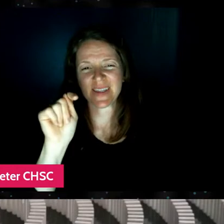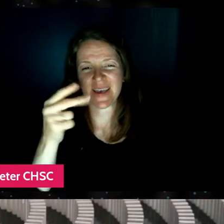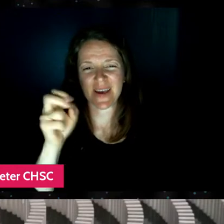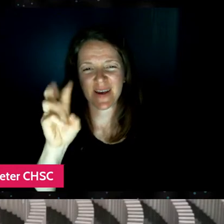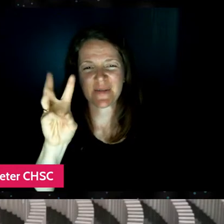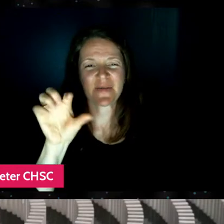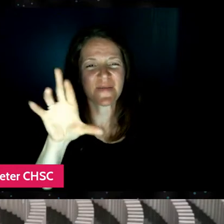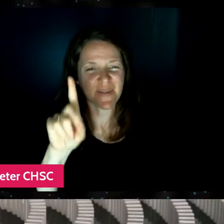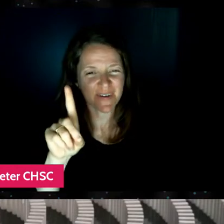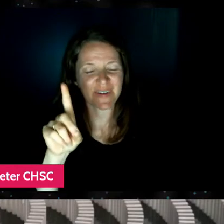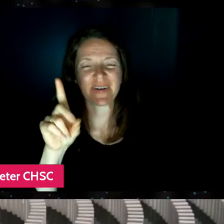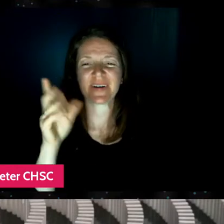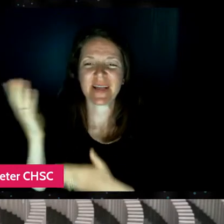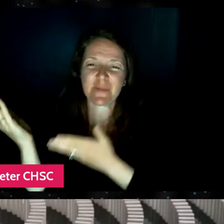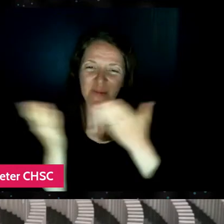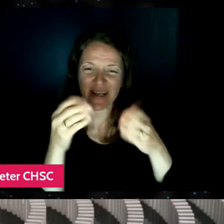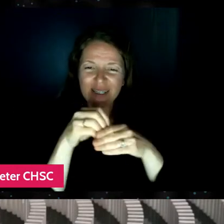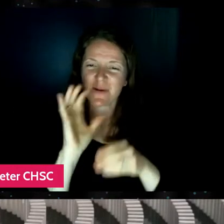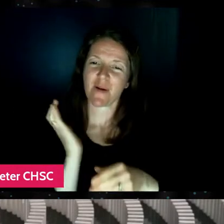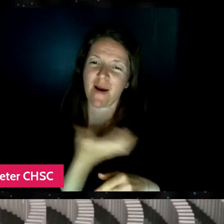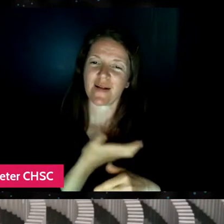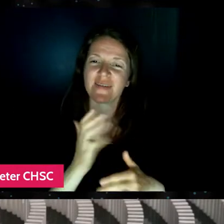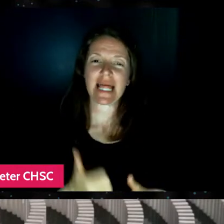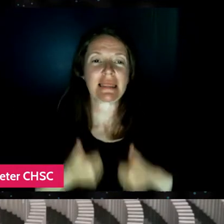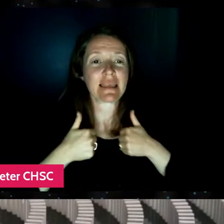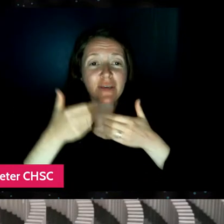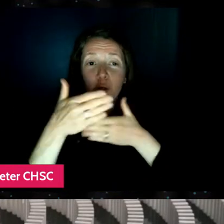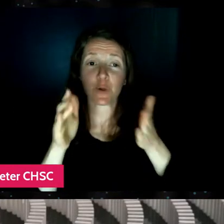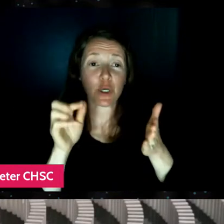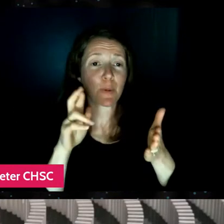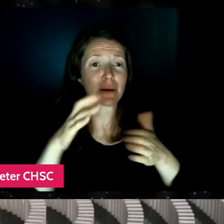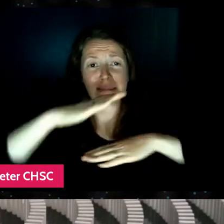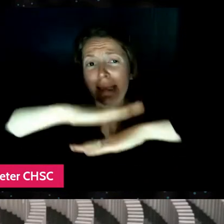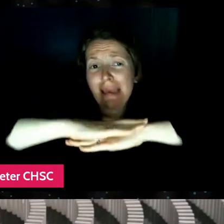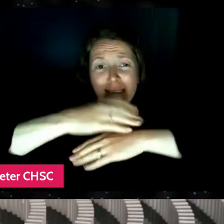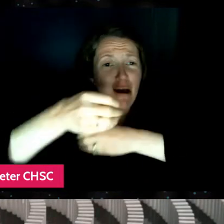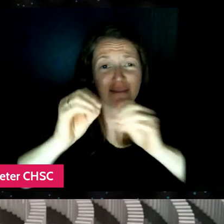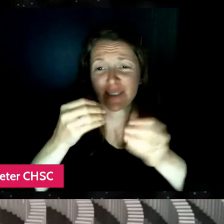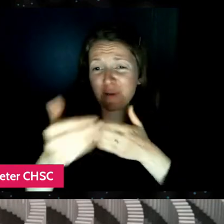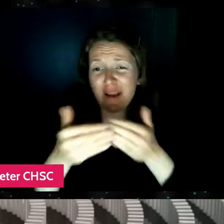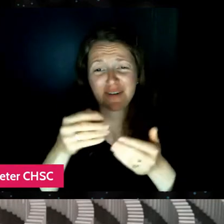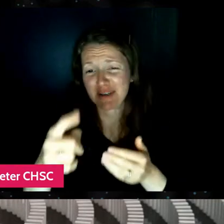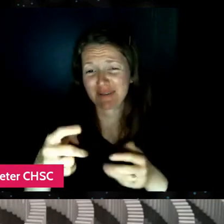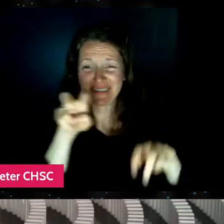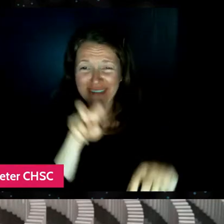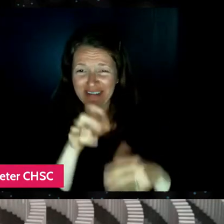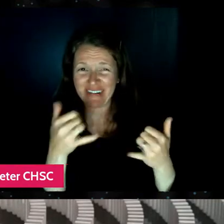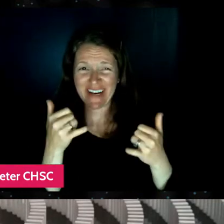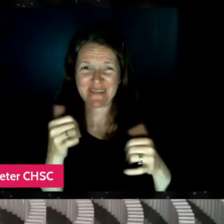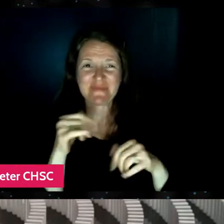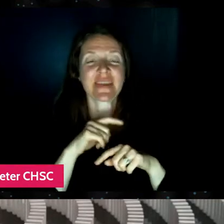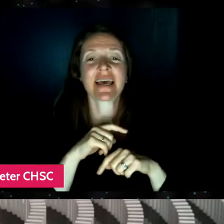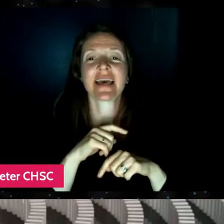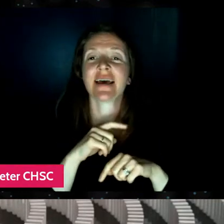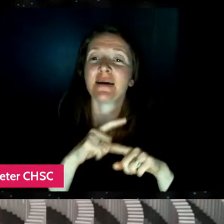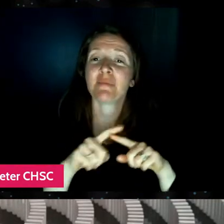living rooms, wherever, desks, offices, wherever you are. That is all the time that we have.